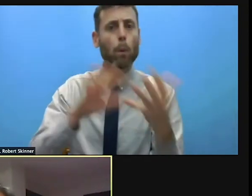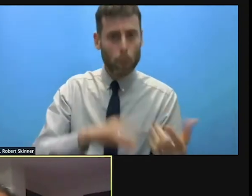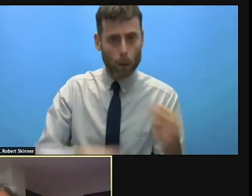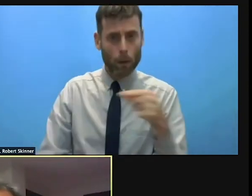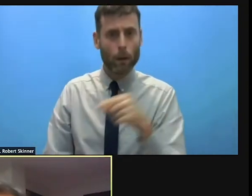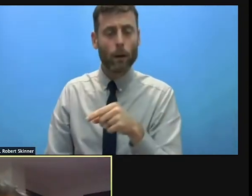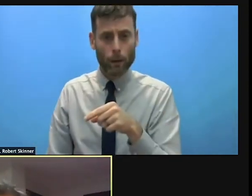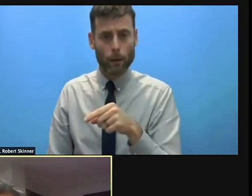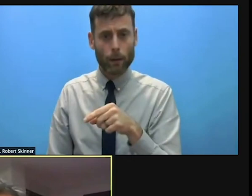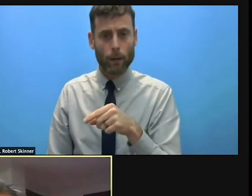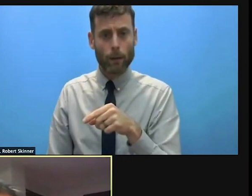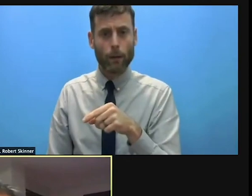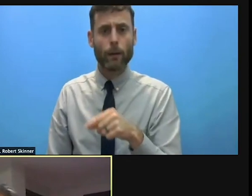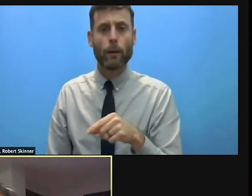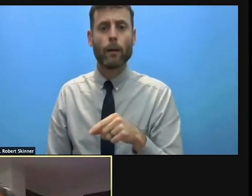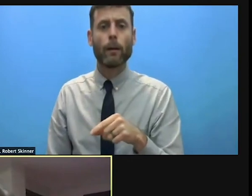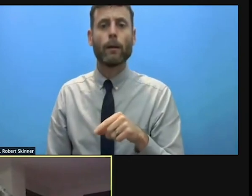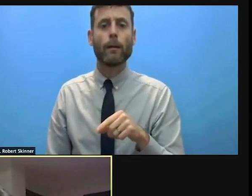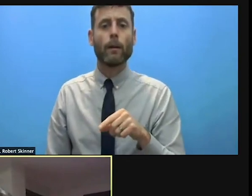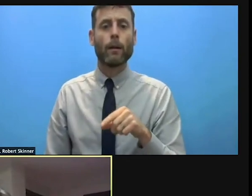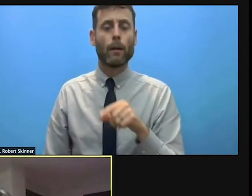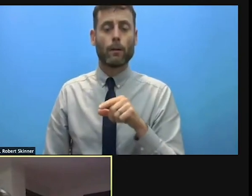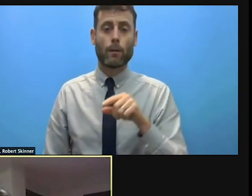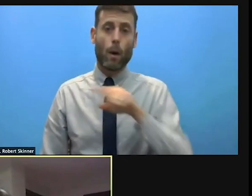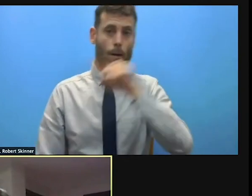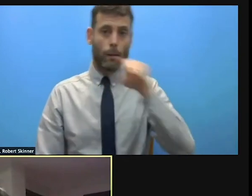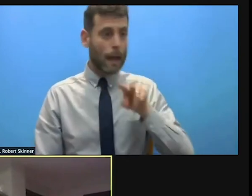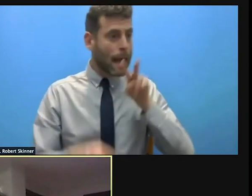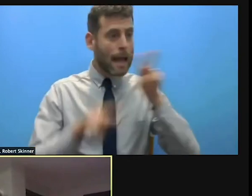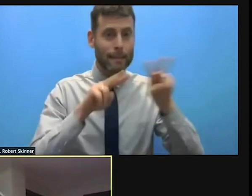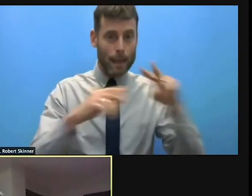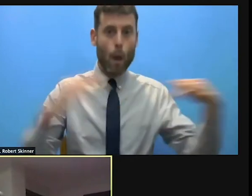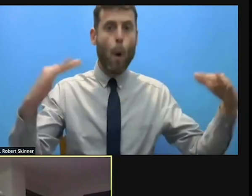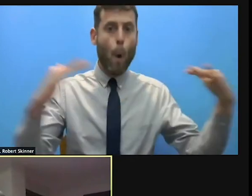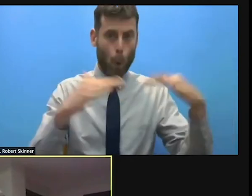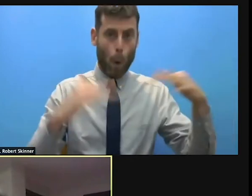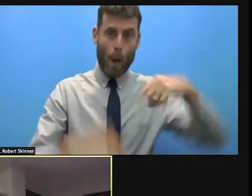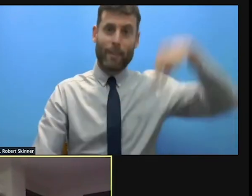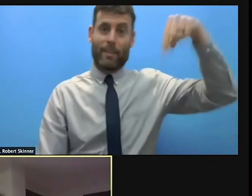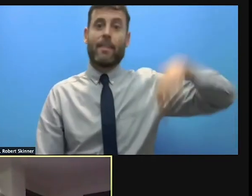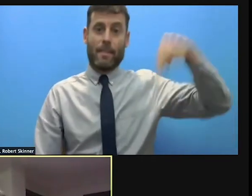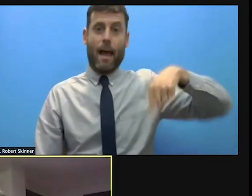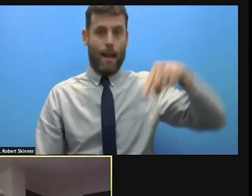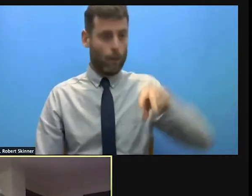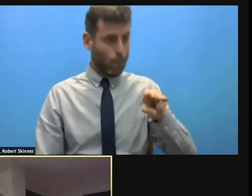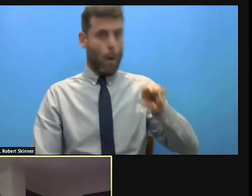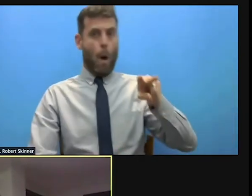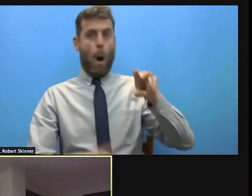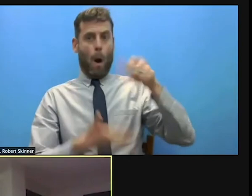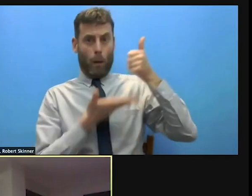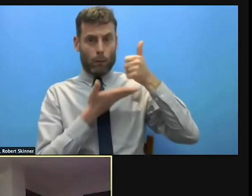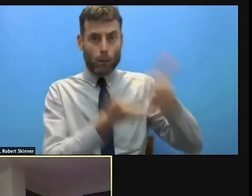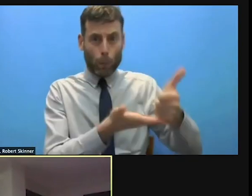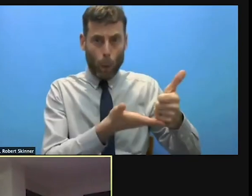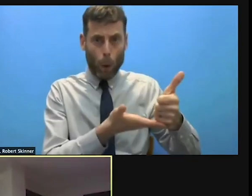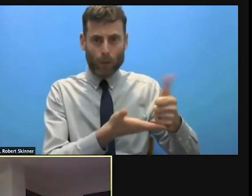than in displacement triggered by armed conflict. In reality both are important. Persons of course